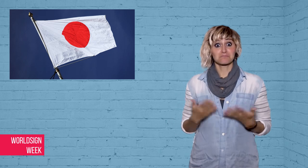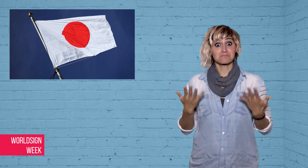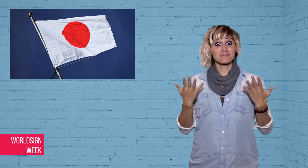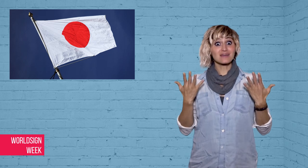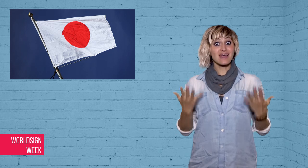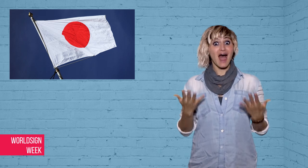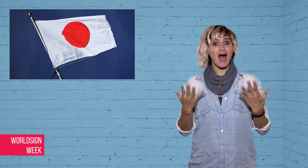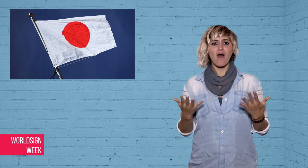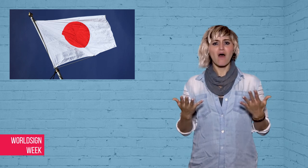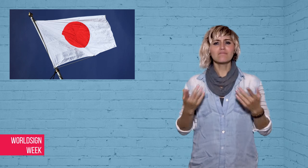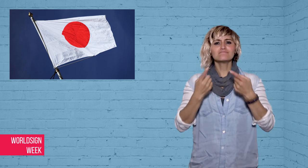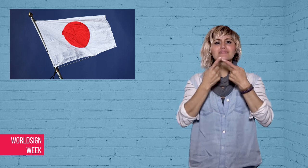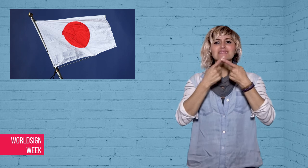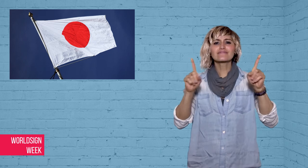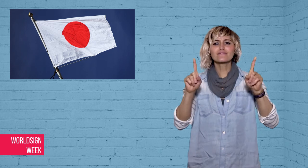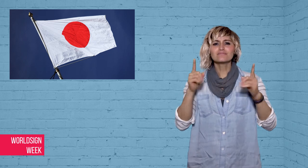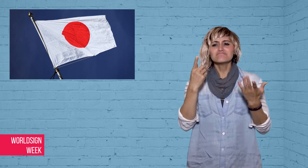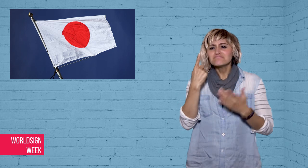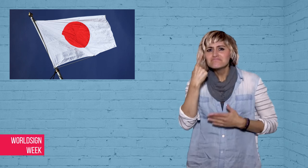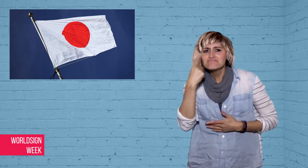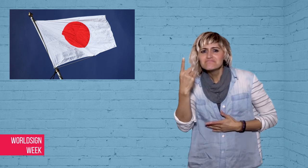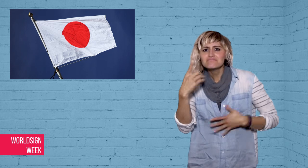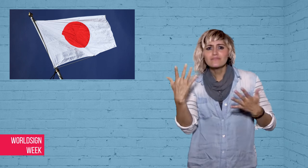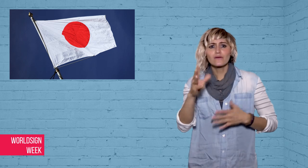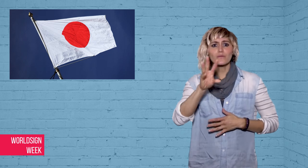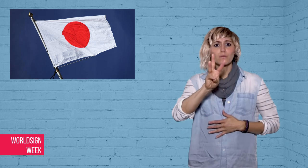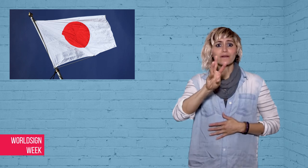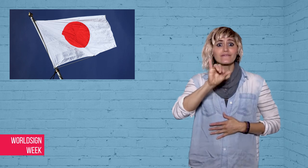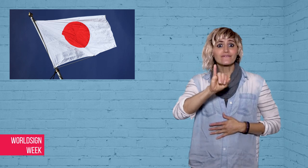the history of gaming.